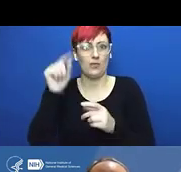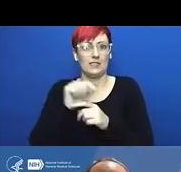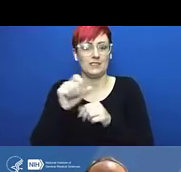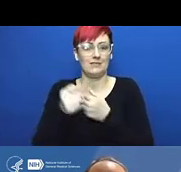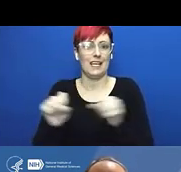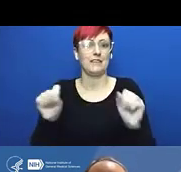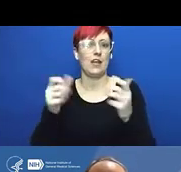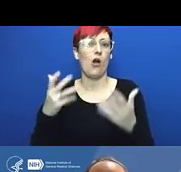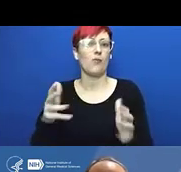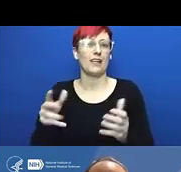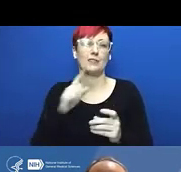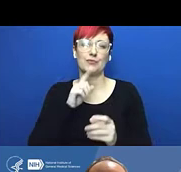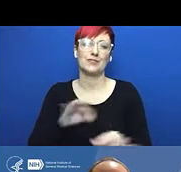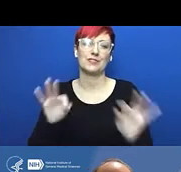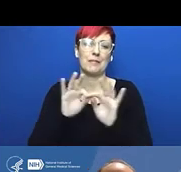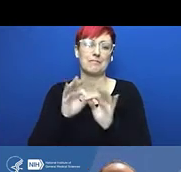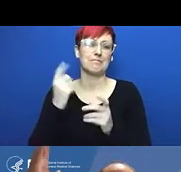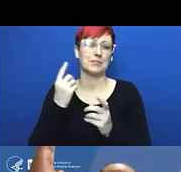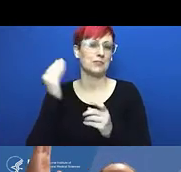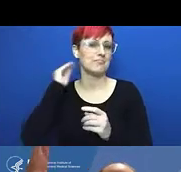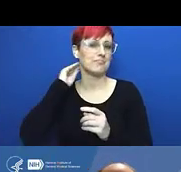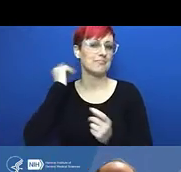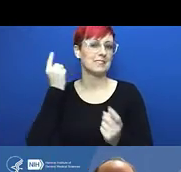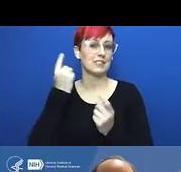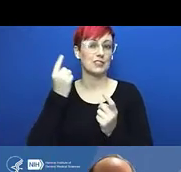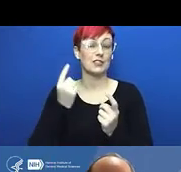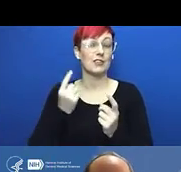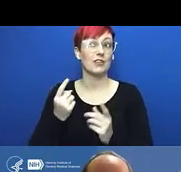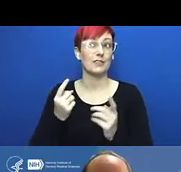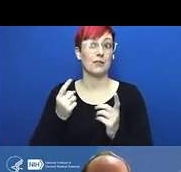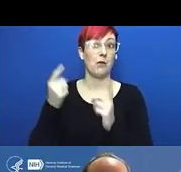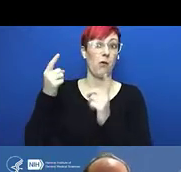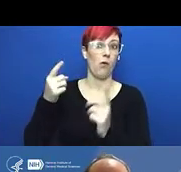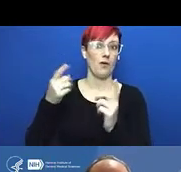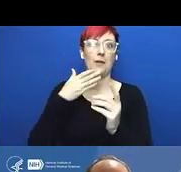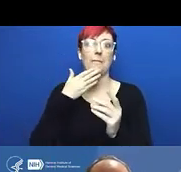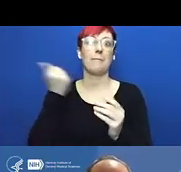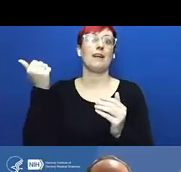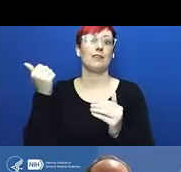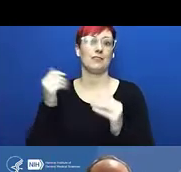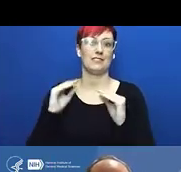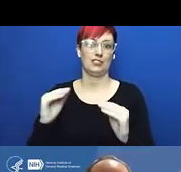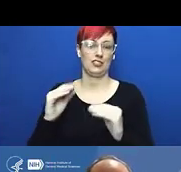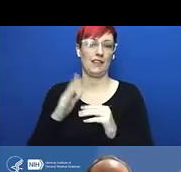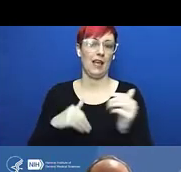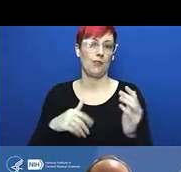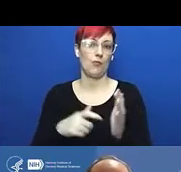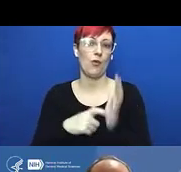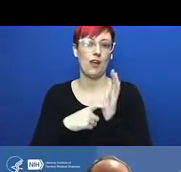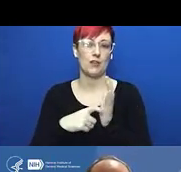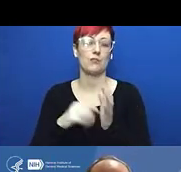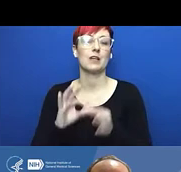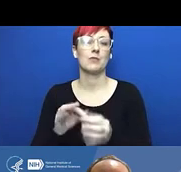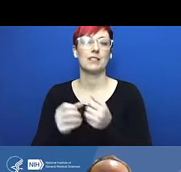with four or five different examples of accidents of different levels of severity that you have witnessed.